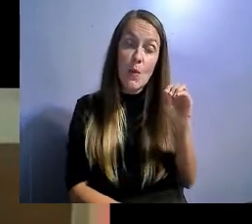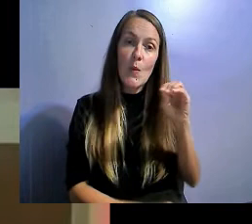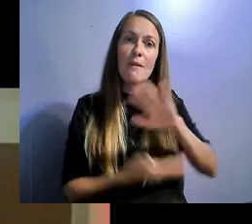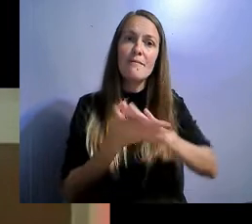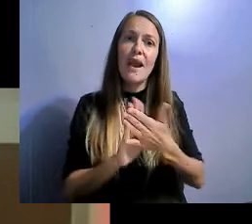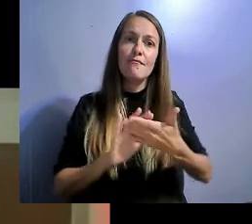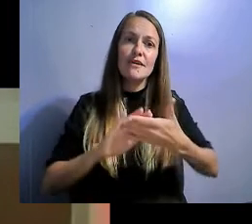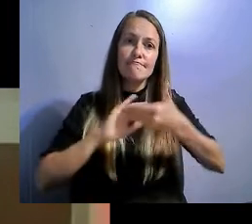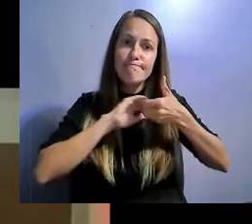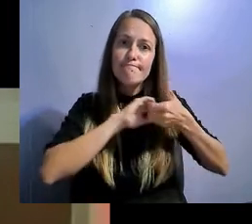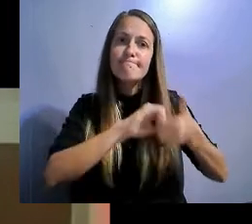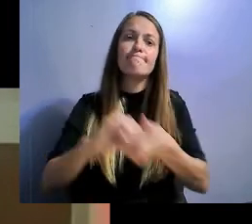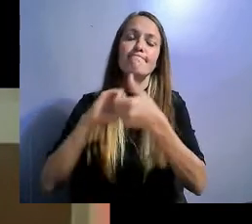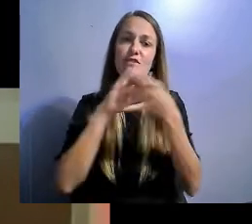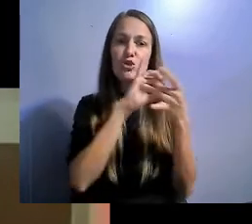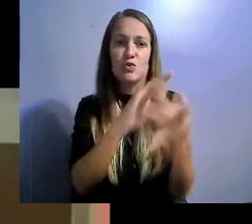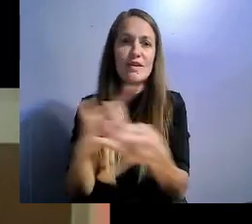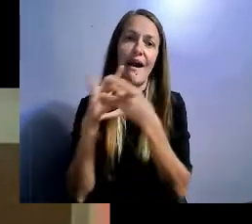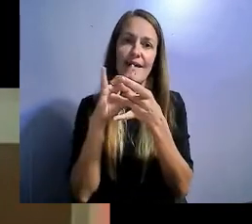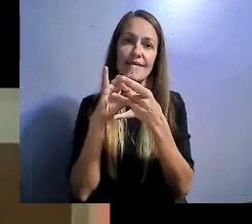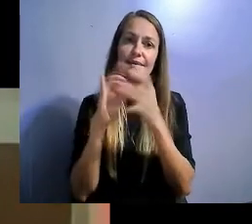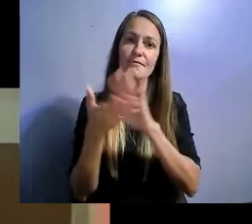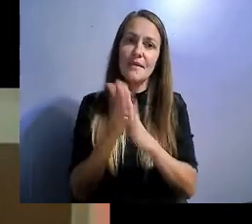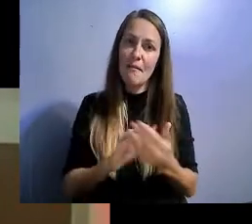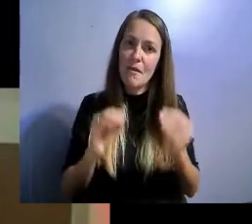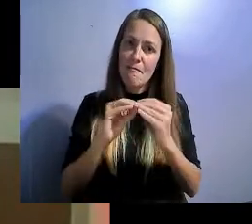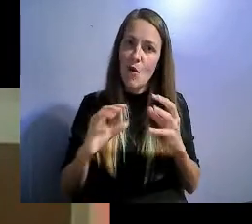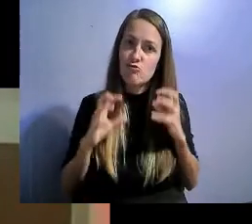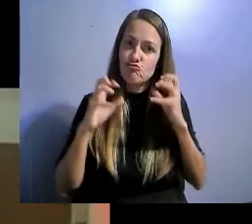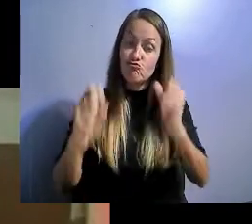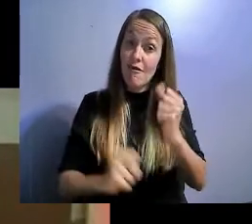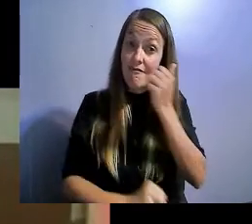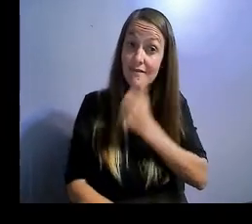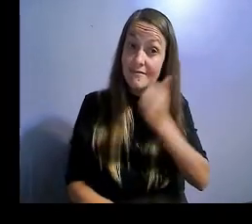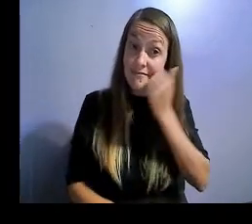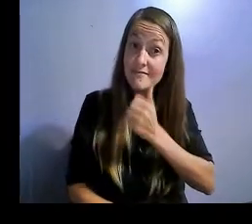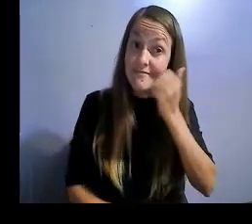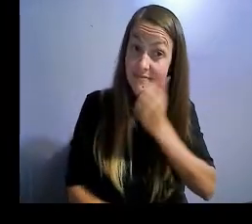It is a community that I'm very proud to be part of.